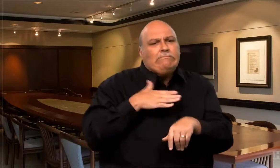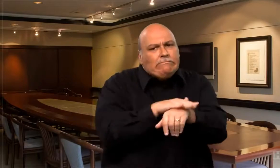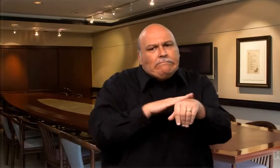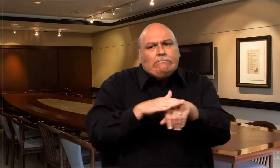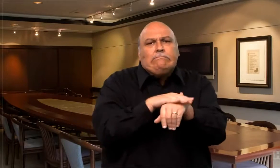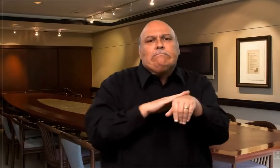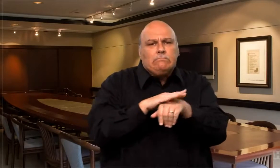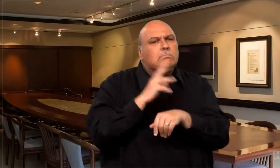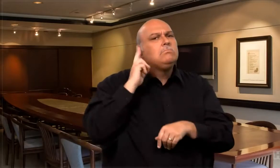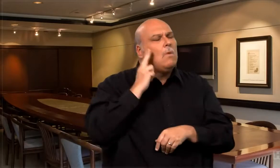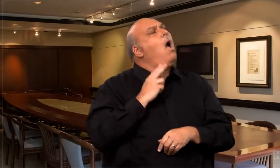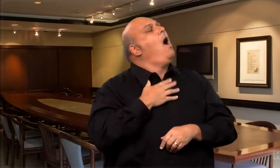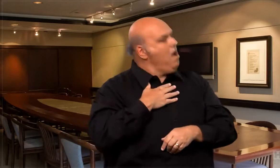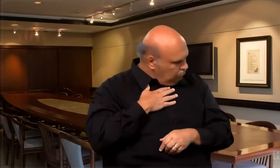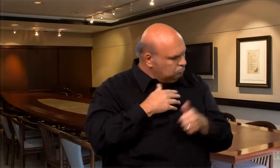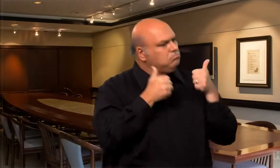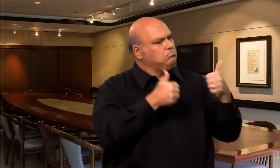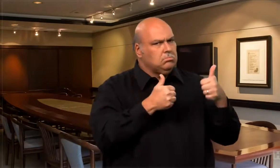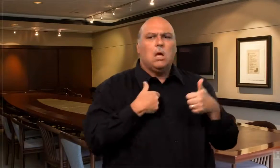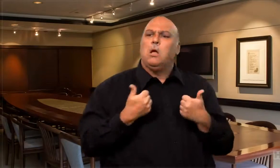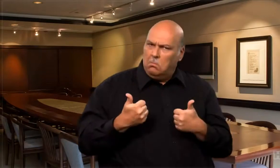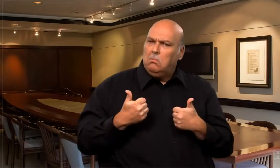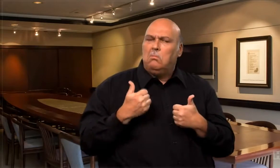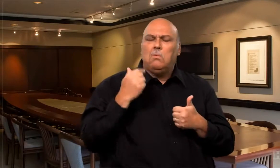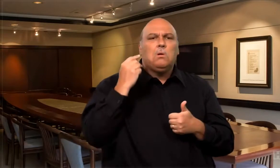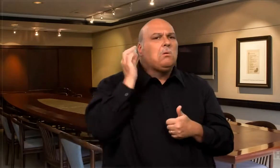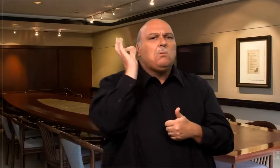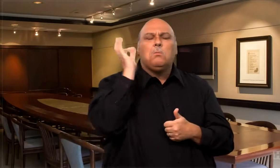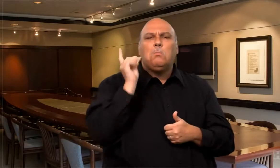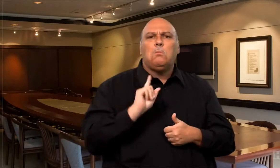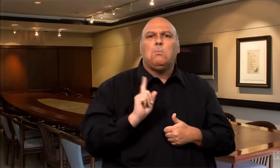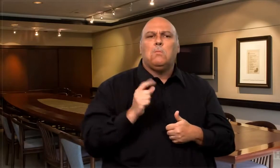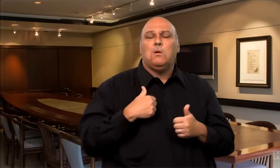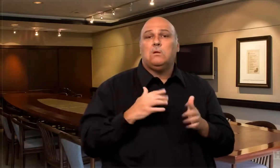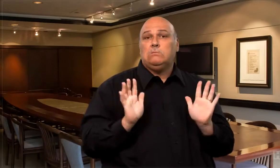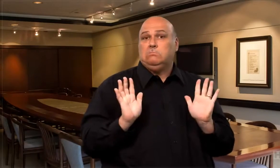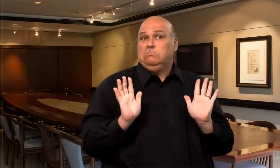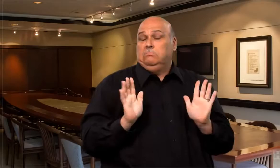it is considered polite to apologize for their tardiness. But hearing people do not practice this cultural behavior. How strange.